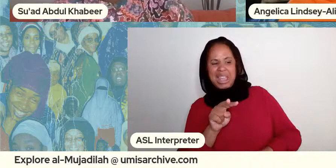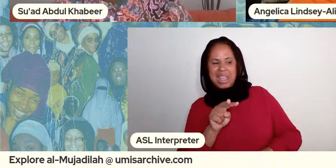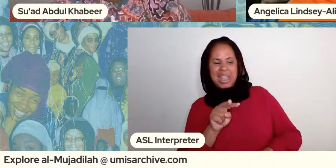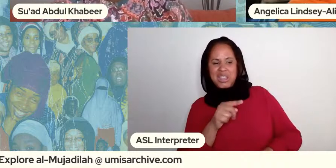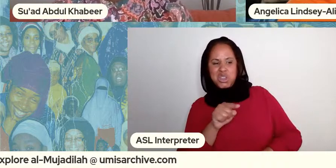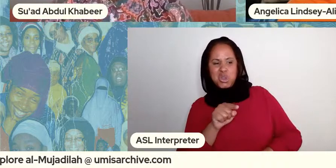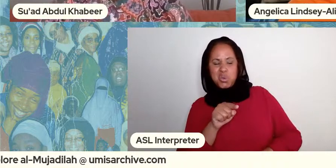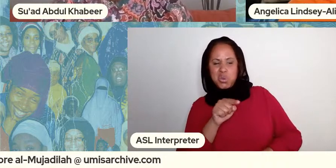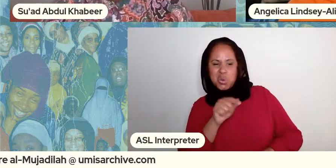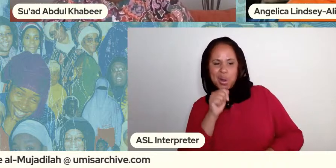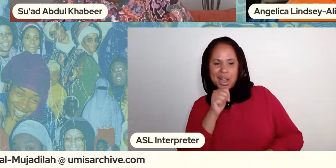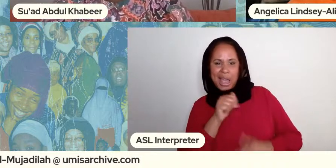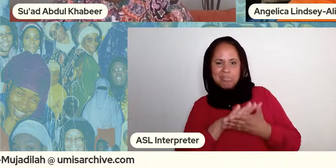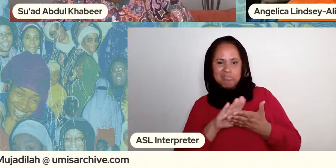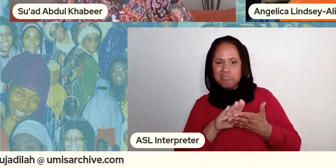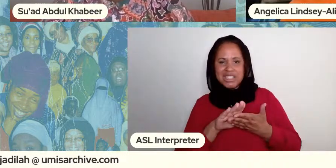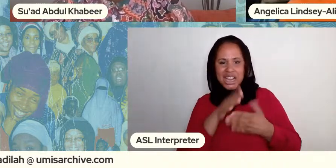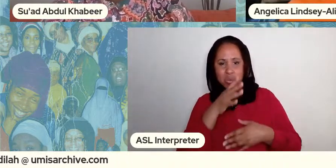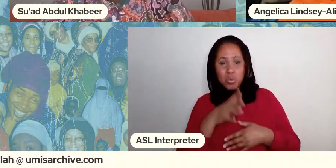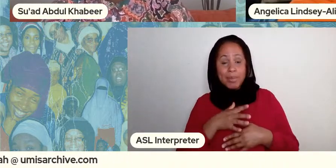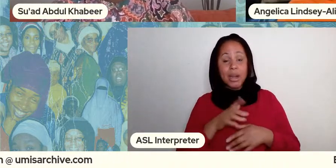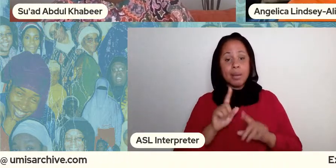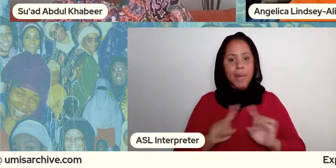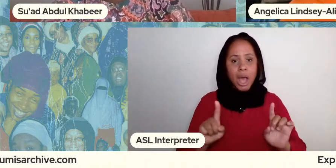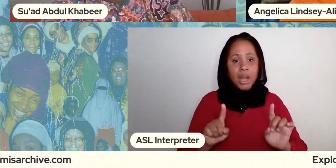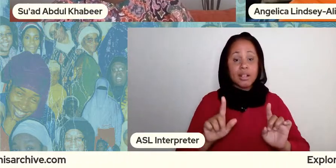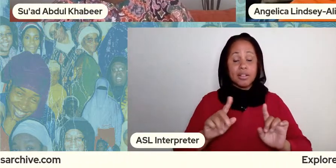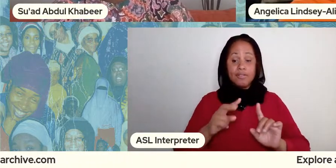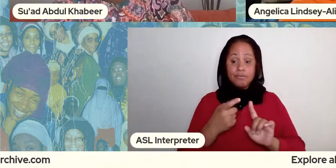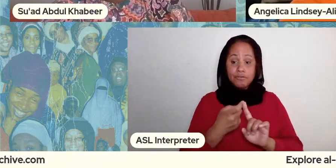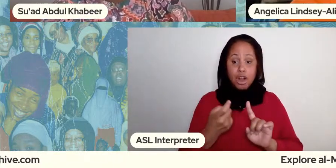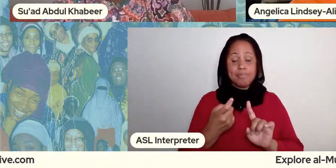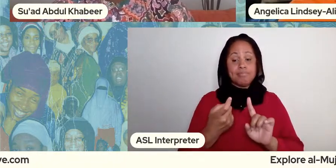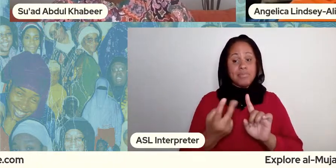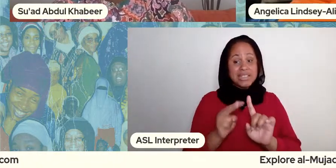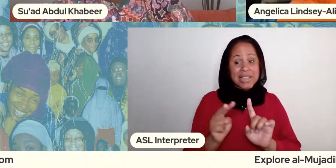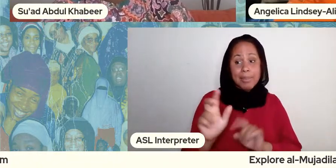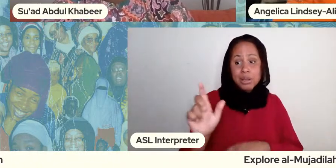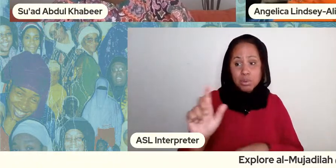from an islamic perspective should be respected and should be supported and should be upheld